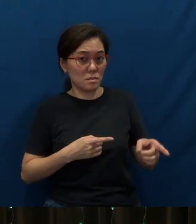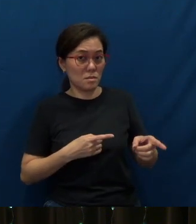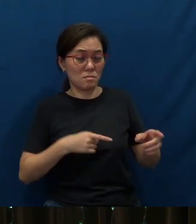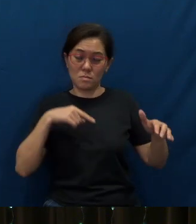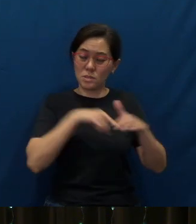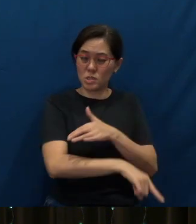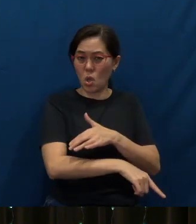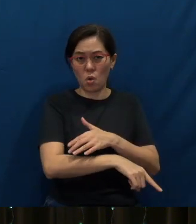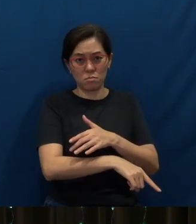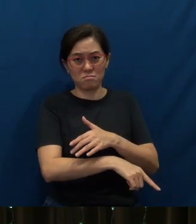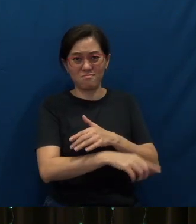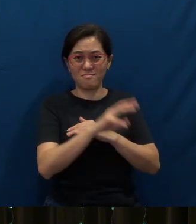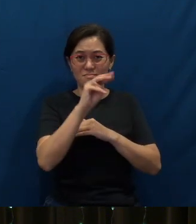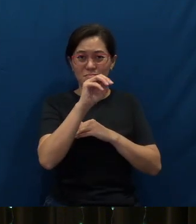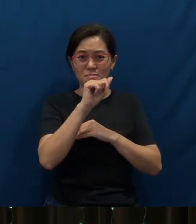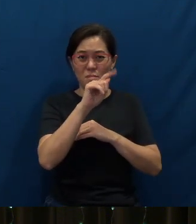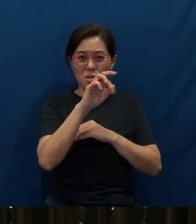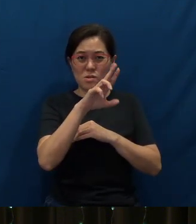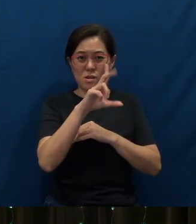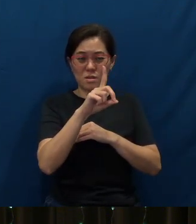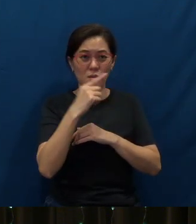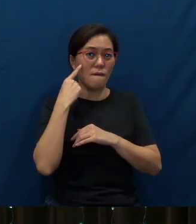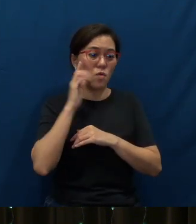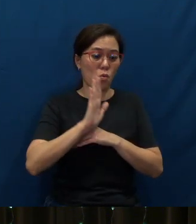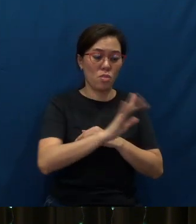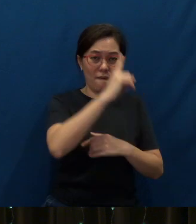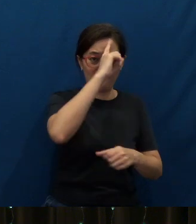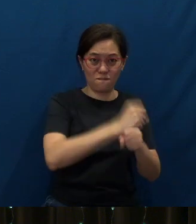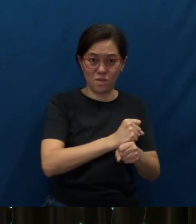were martyred for their faith, for their witness.